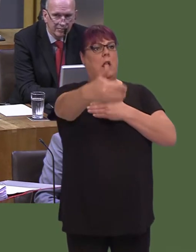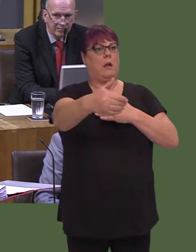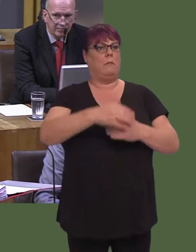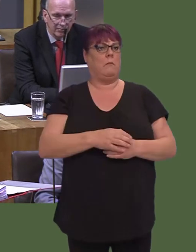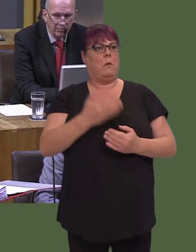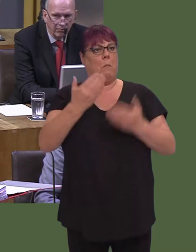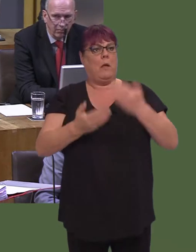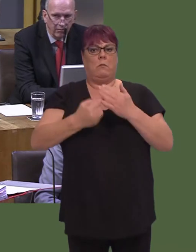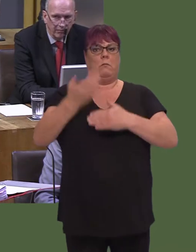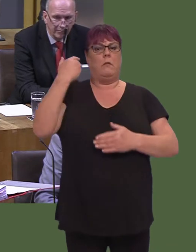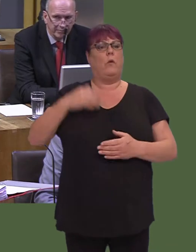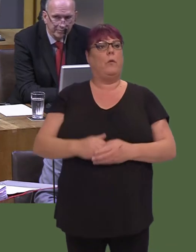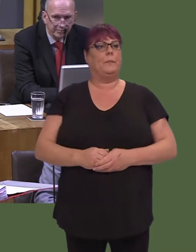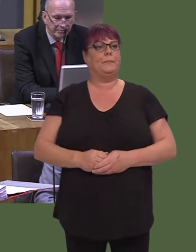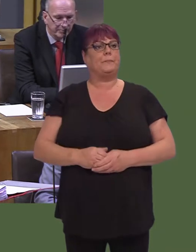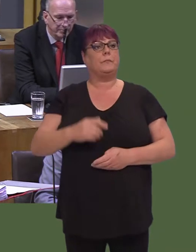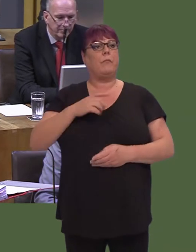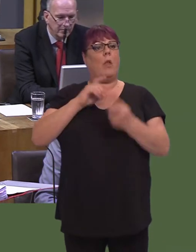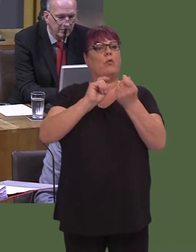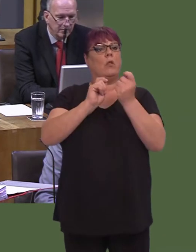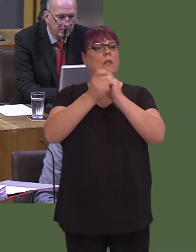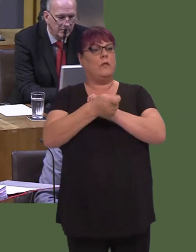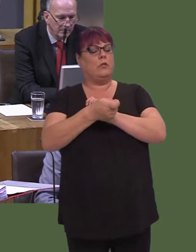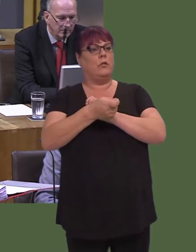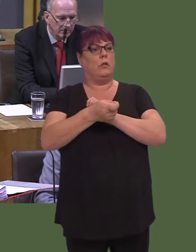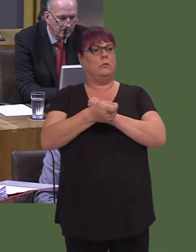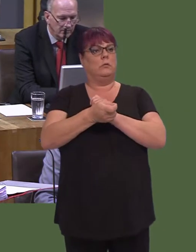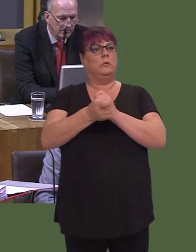And our transitional protection proposals mean that no child would lose their entitlement